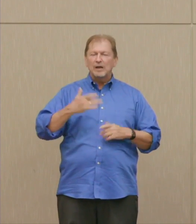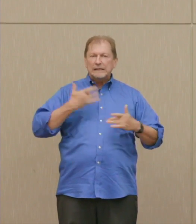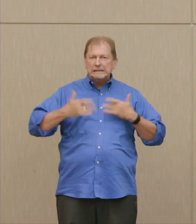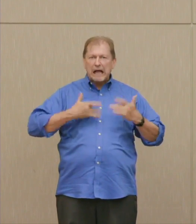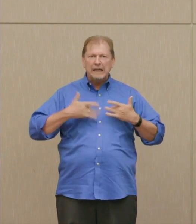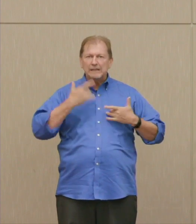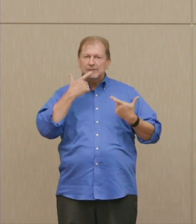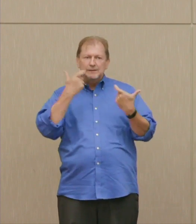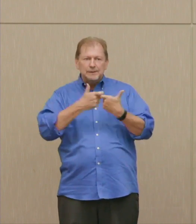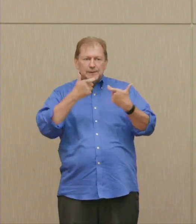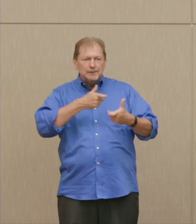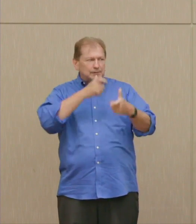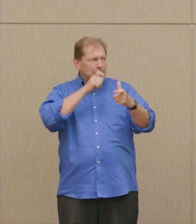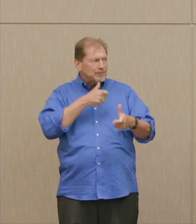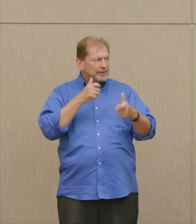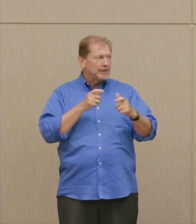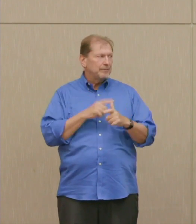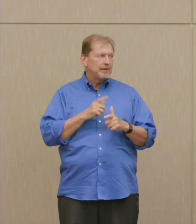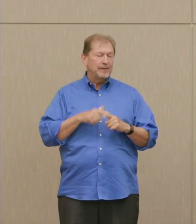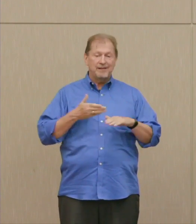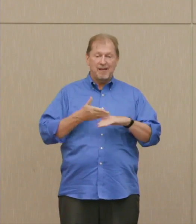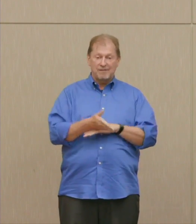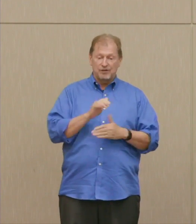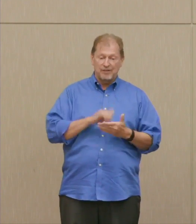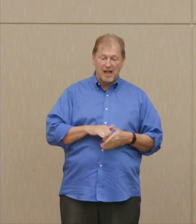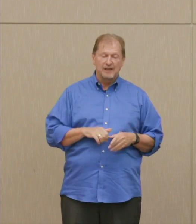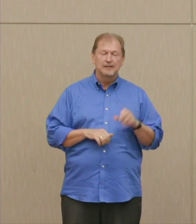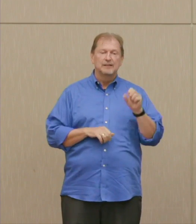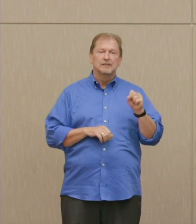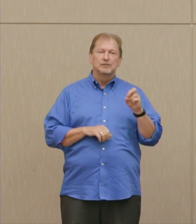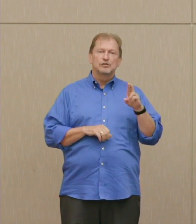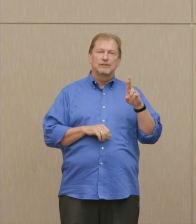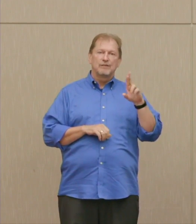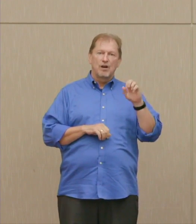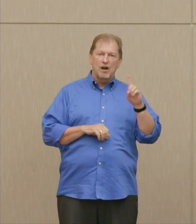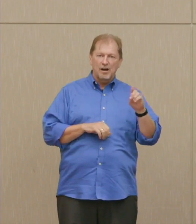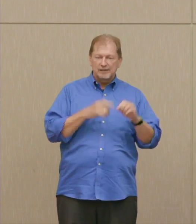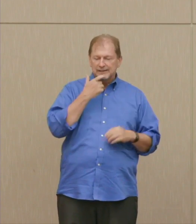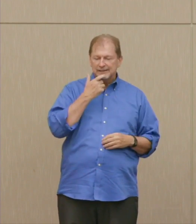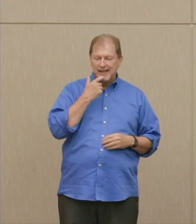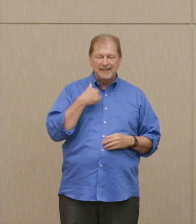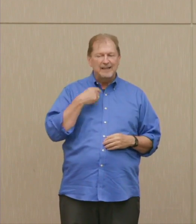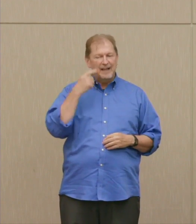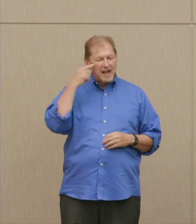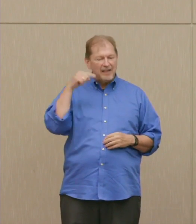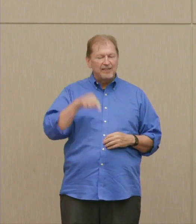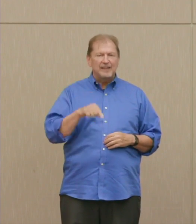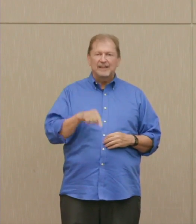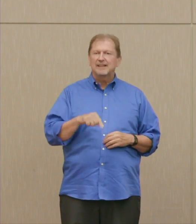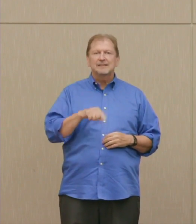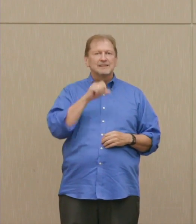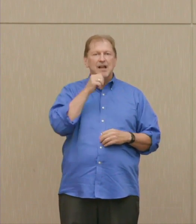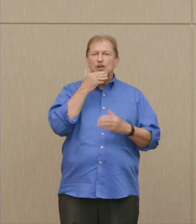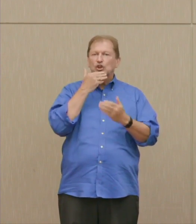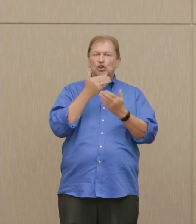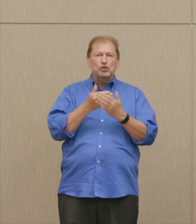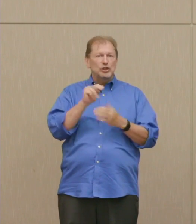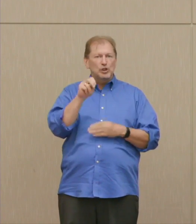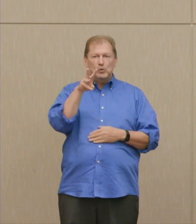When they'd all left, Szilard said to Fermi, "I think this will go down as a black day in the history of mankind."